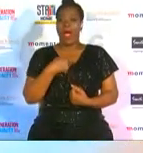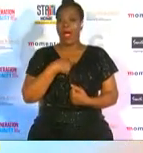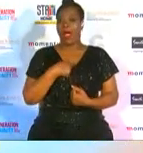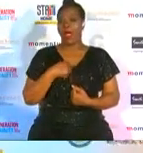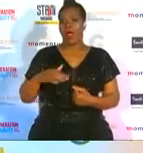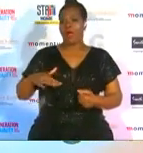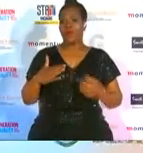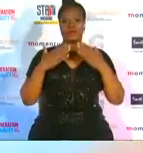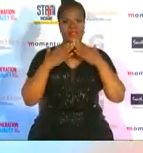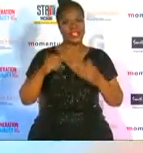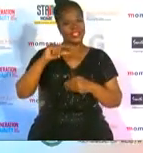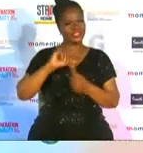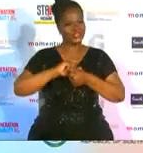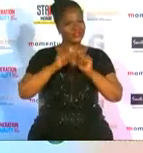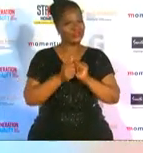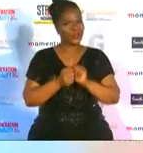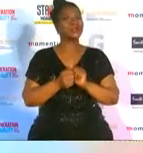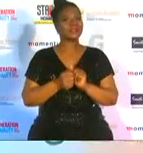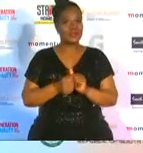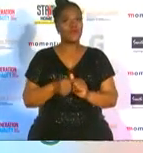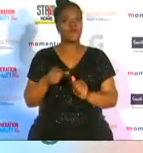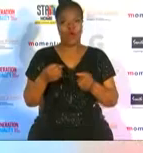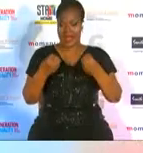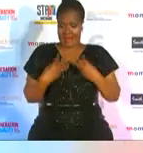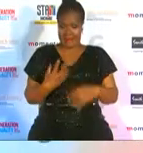and momentum for giving us this chance as women